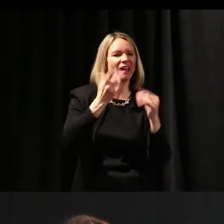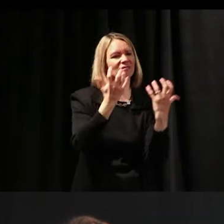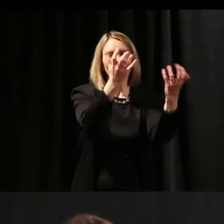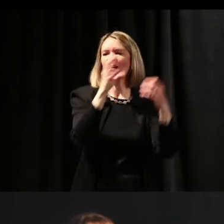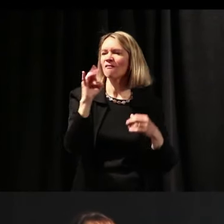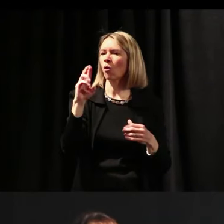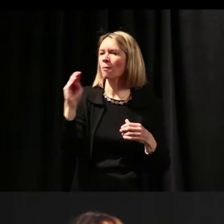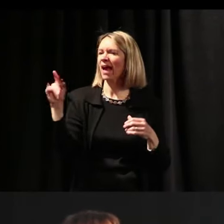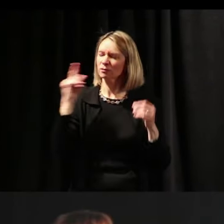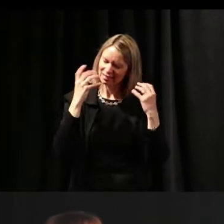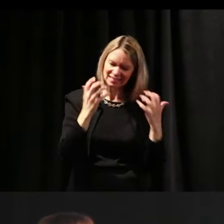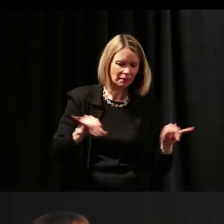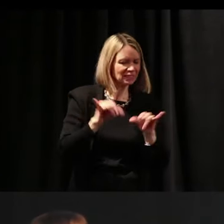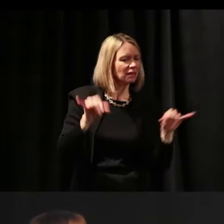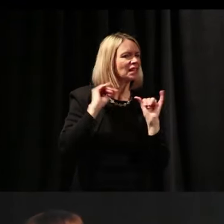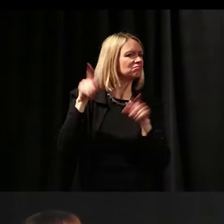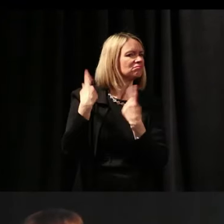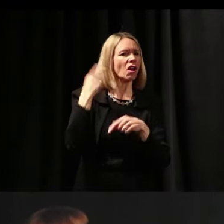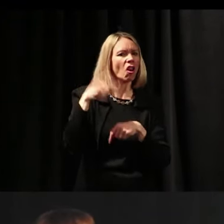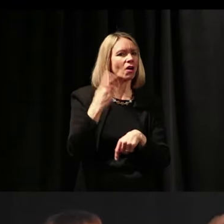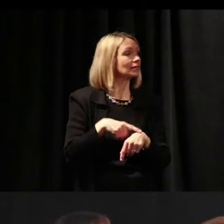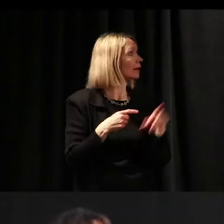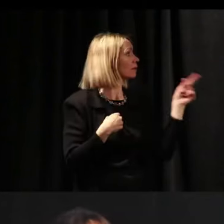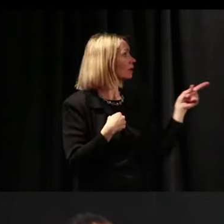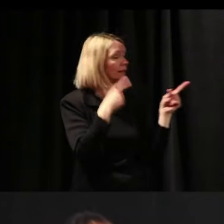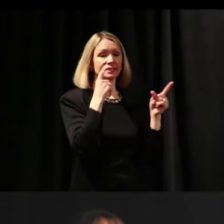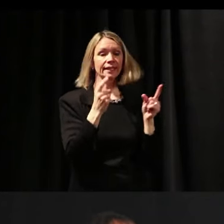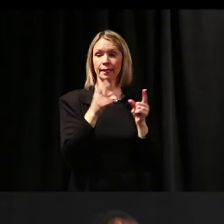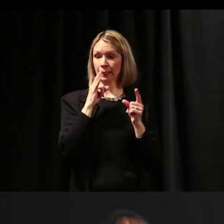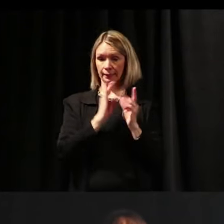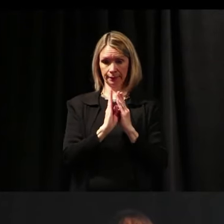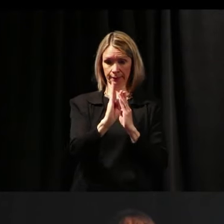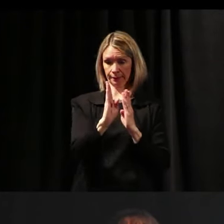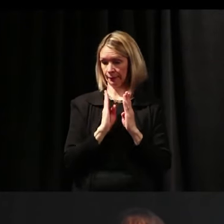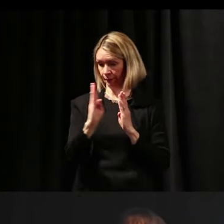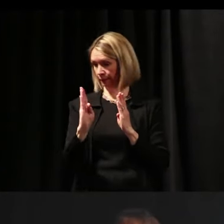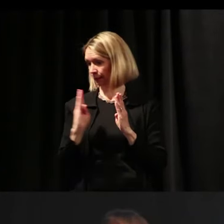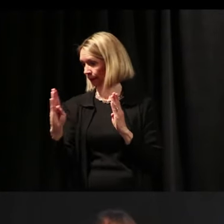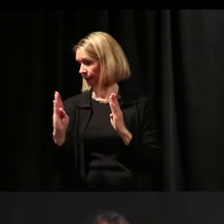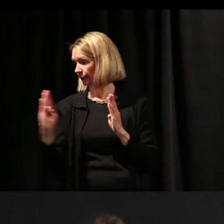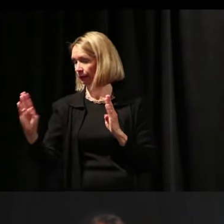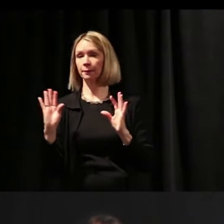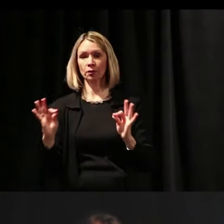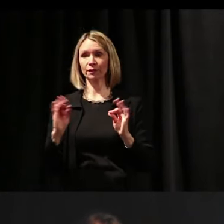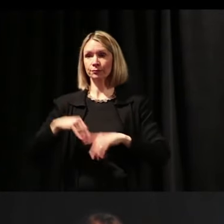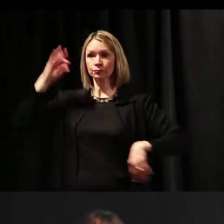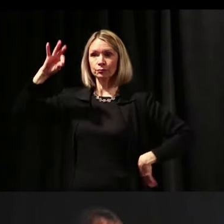Should not be, but it is. You see how these kids were in these neat rows, they're being trained to work on assembly lines,